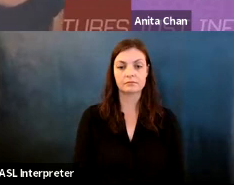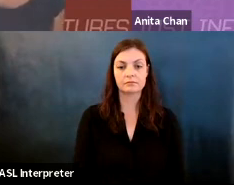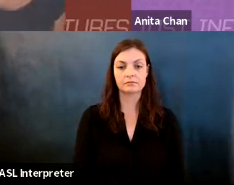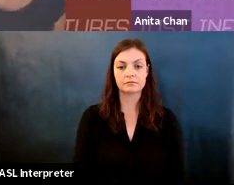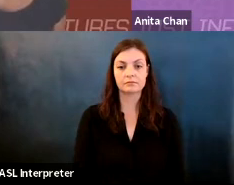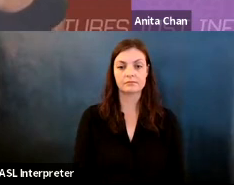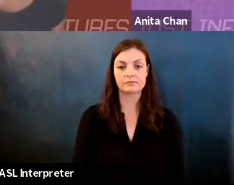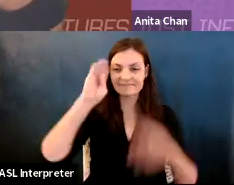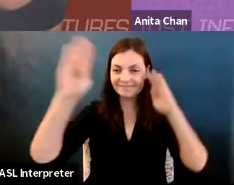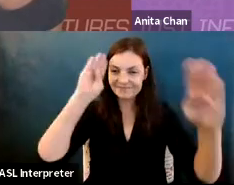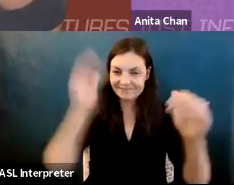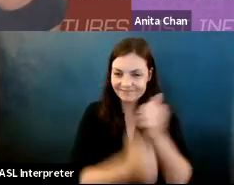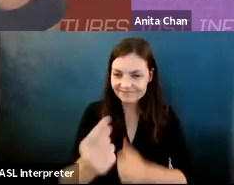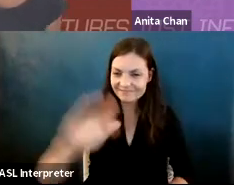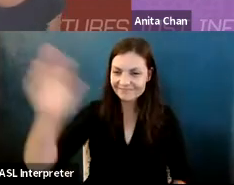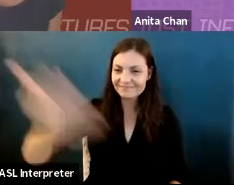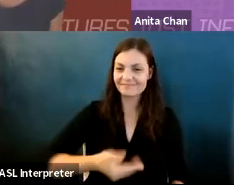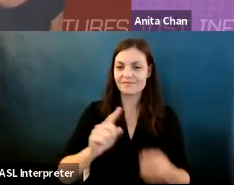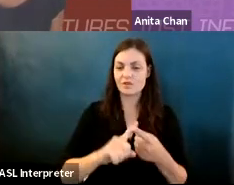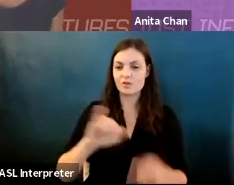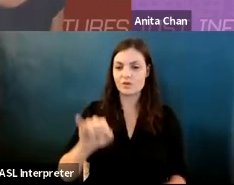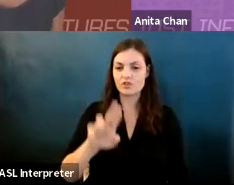Karrie Karahalios: Hello everyone and welcome to the just infrastructures fall.